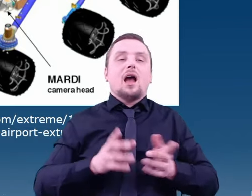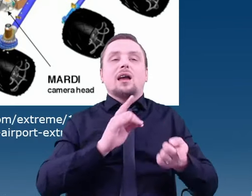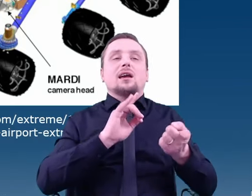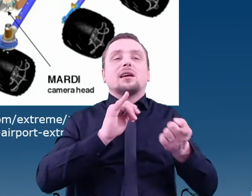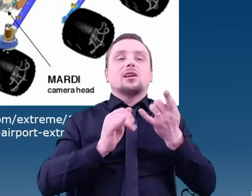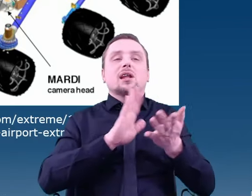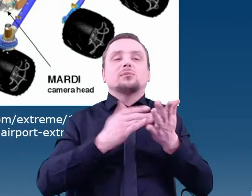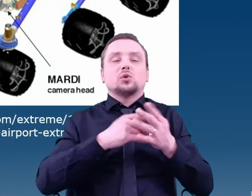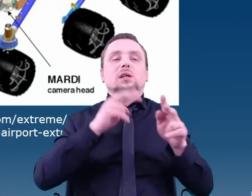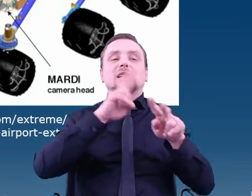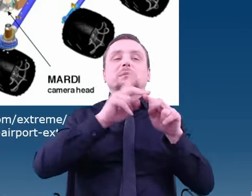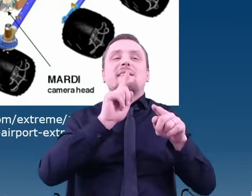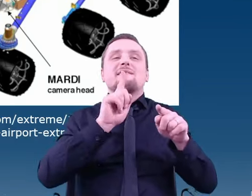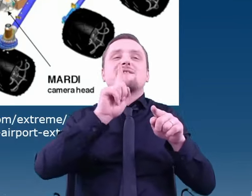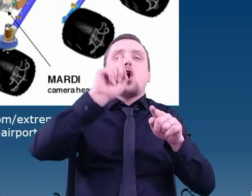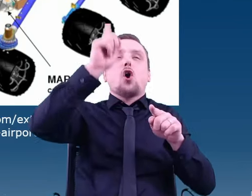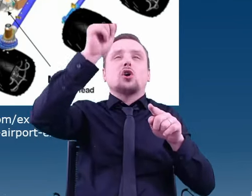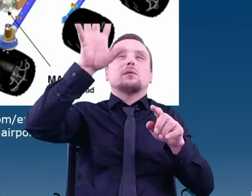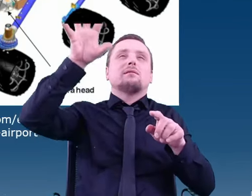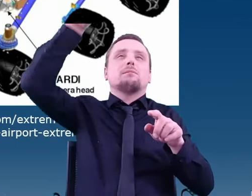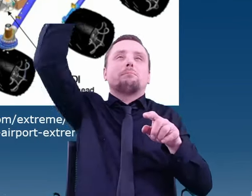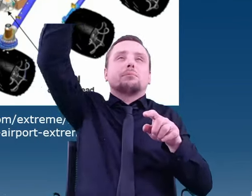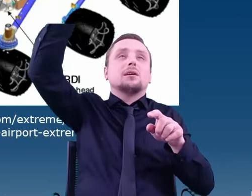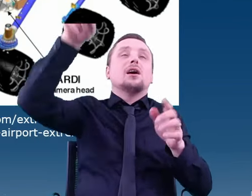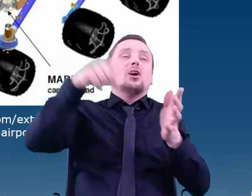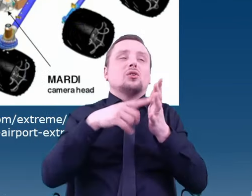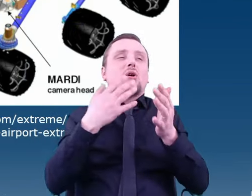High shocks and temperature changes, as well as the presence of other devices.